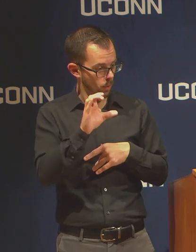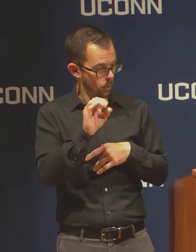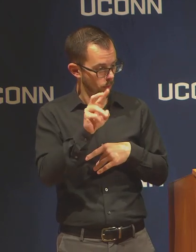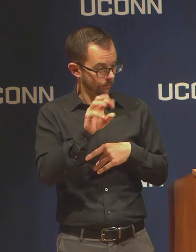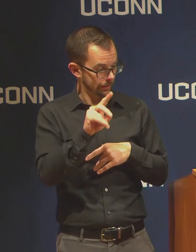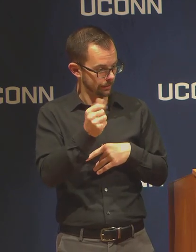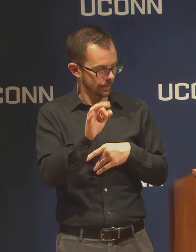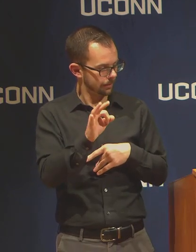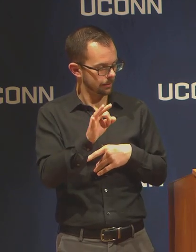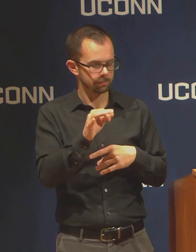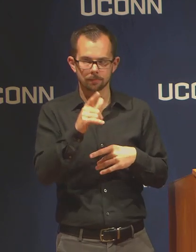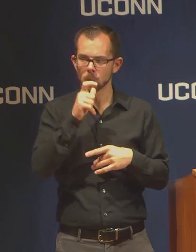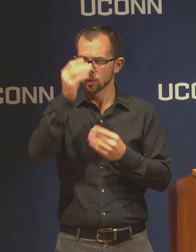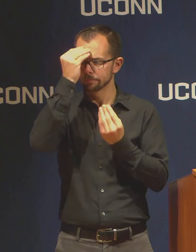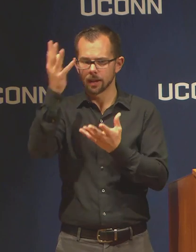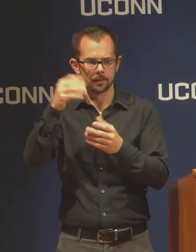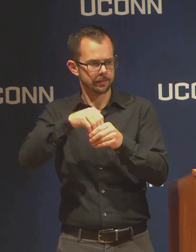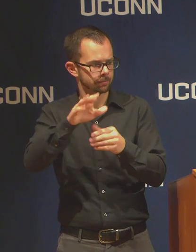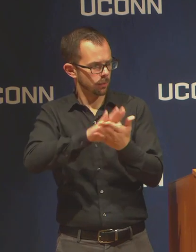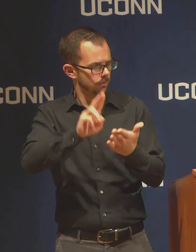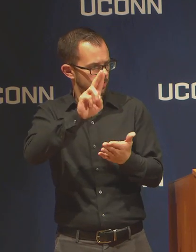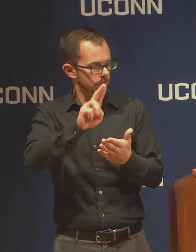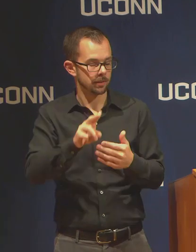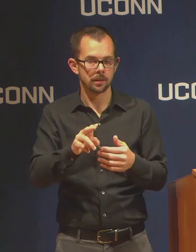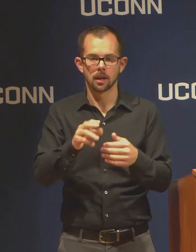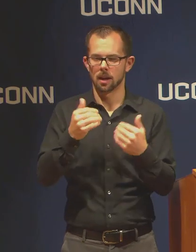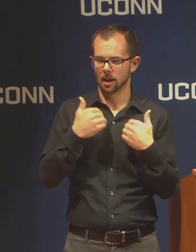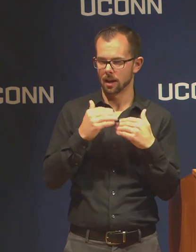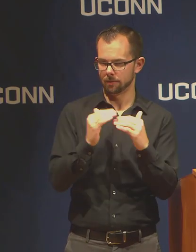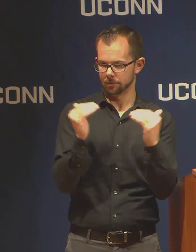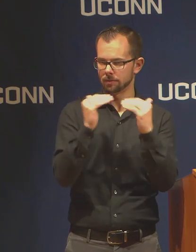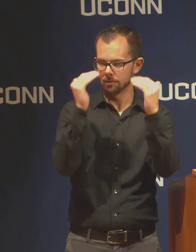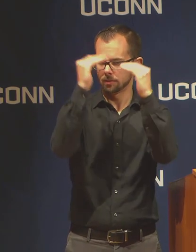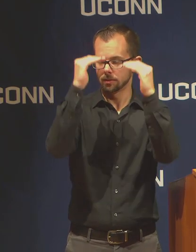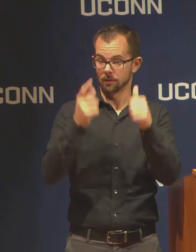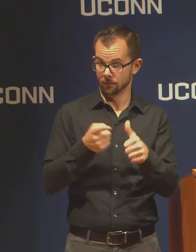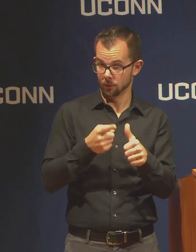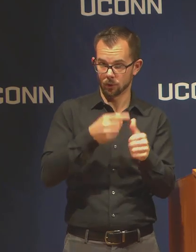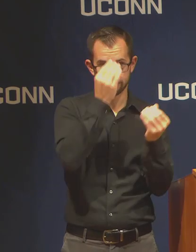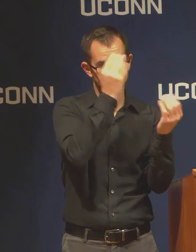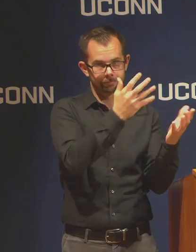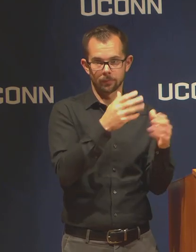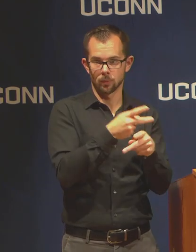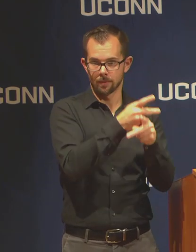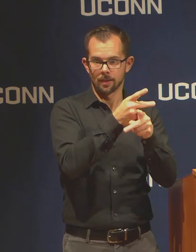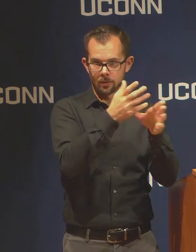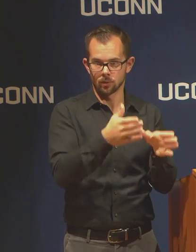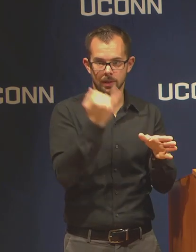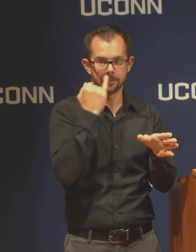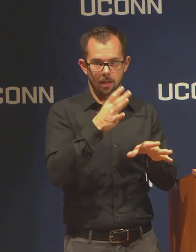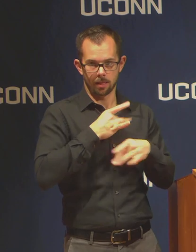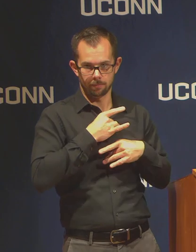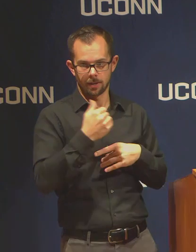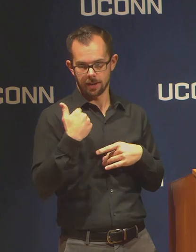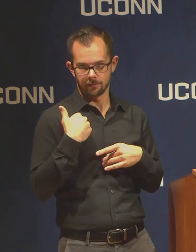First their supervisor. But we have an internal number to Human Resources,